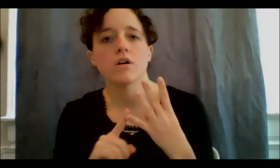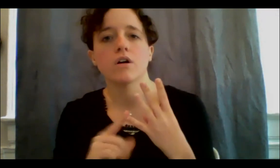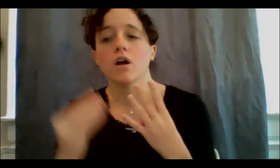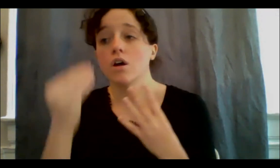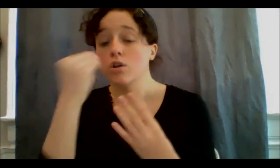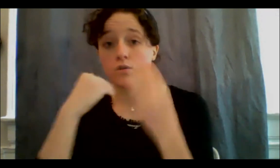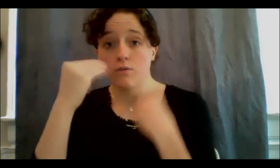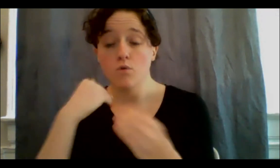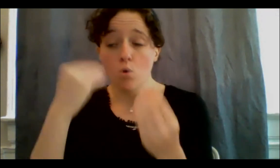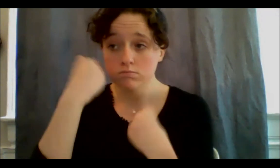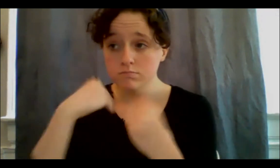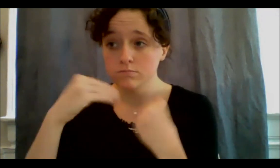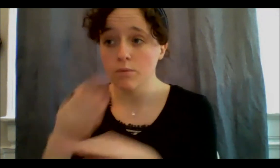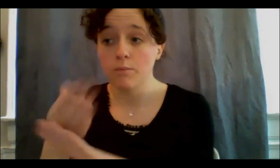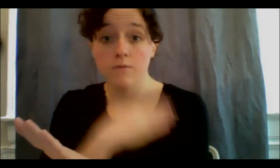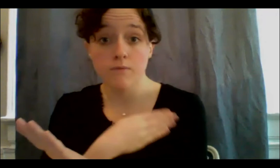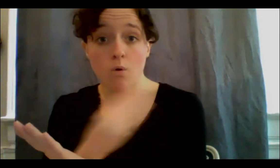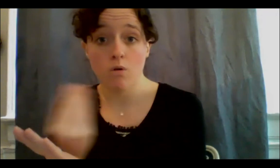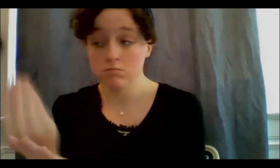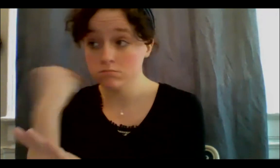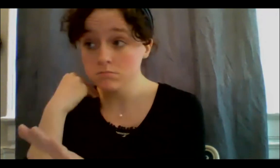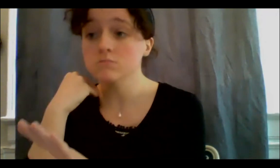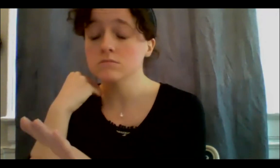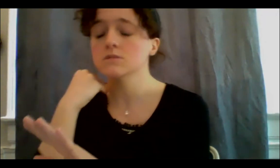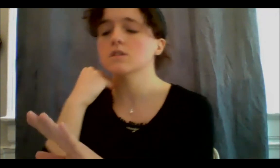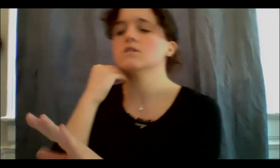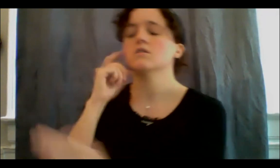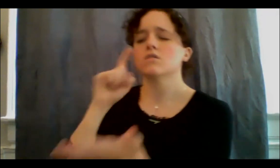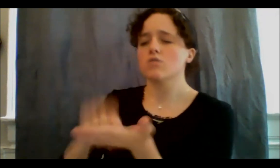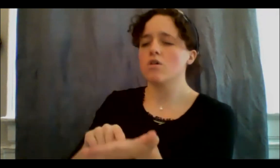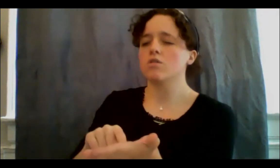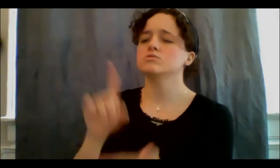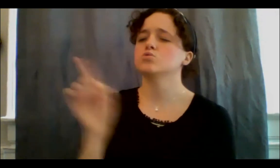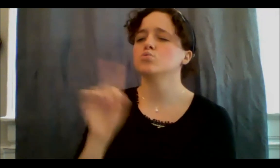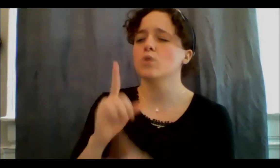really understanding what that thing is. Sometimes you just wanna grab things fast,